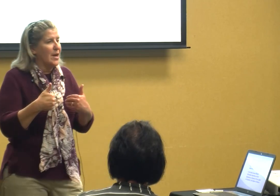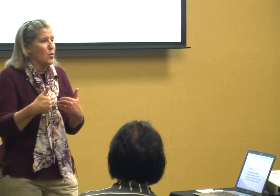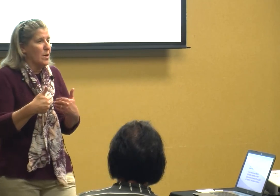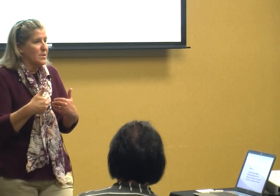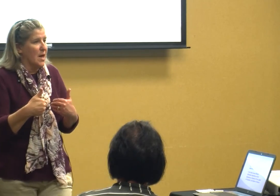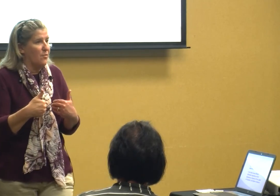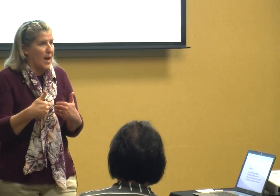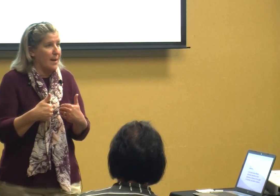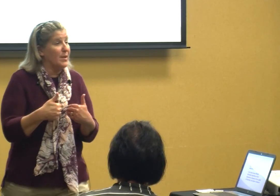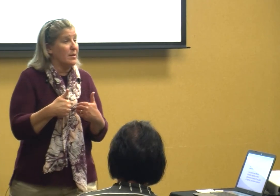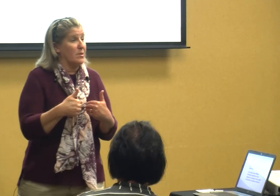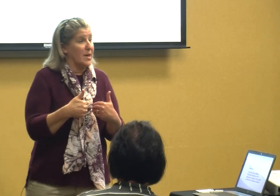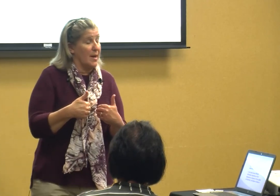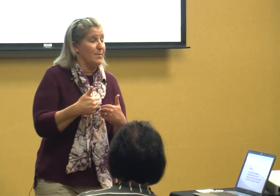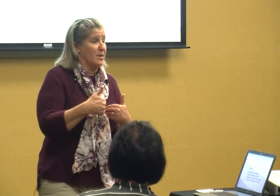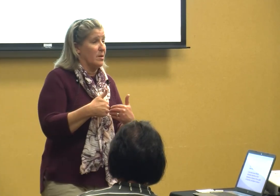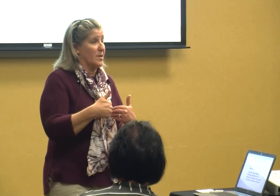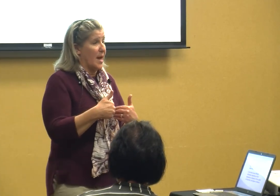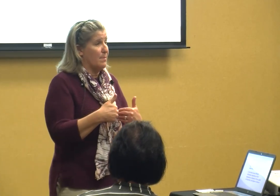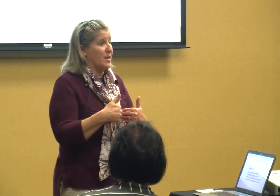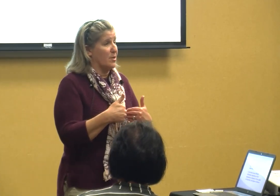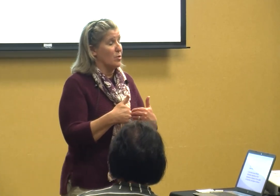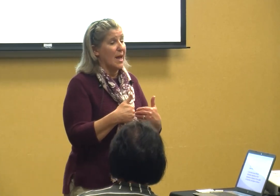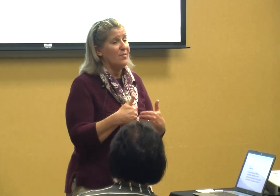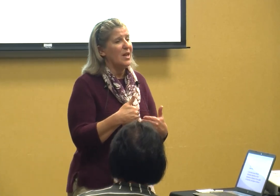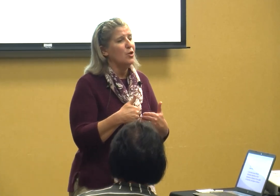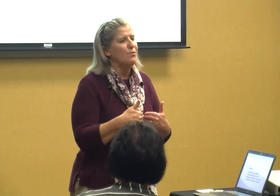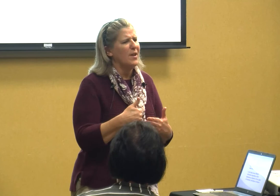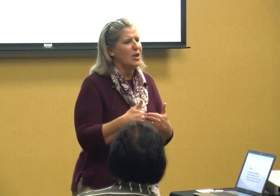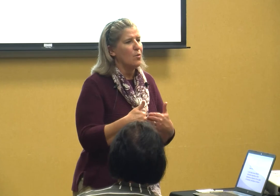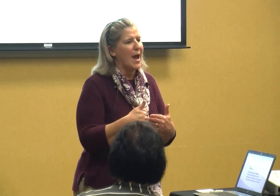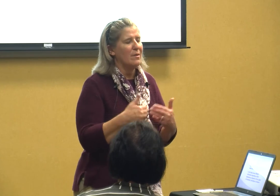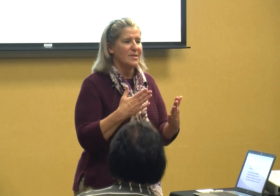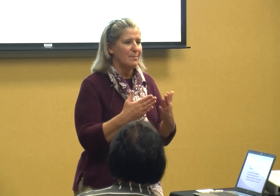your own self I am the adult I am the adult I am the adult and then you figure out and sometimes